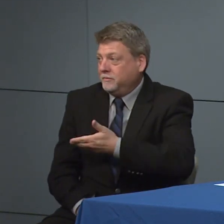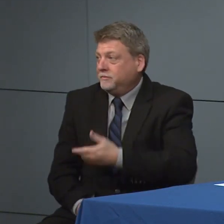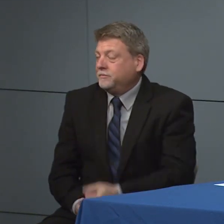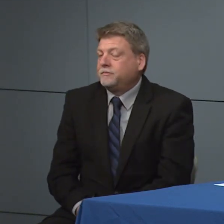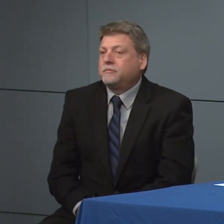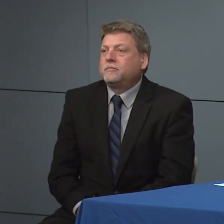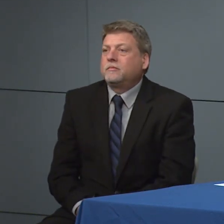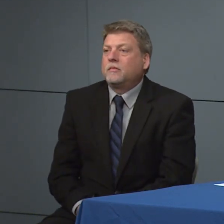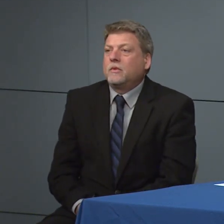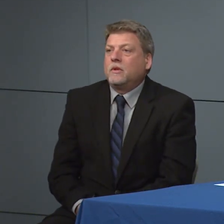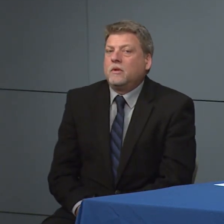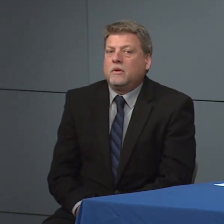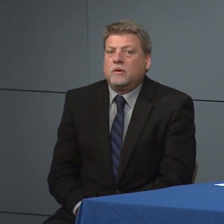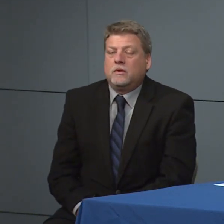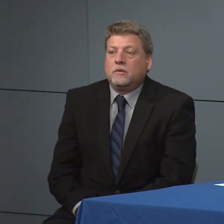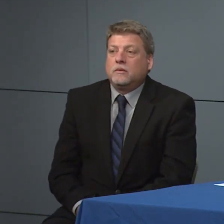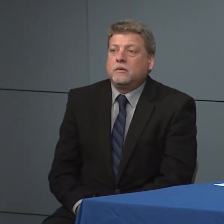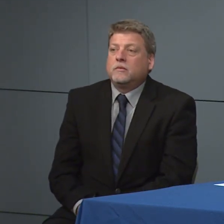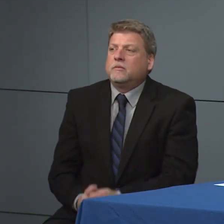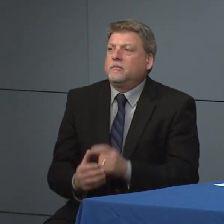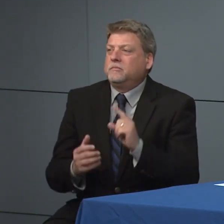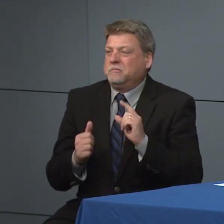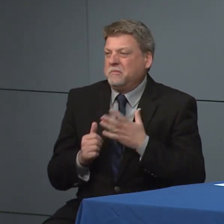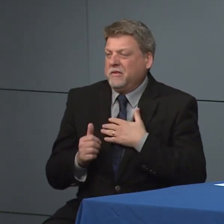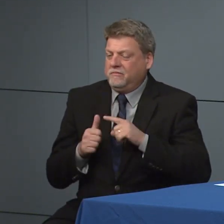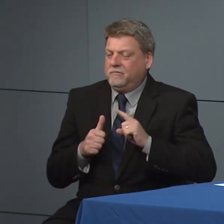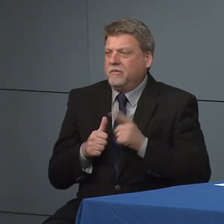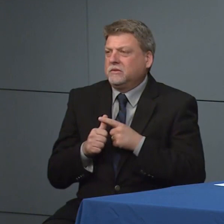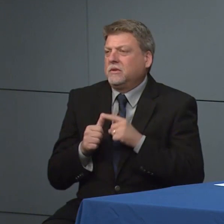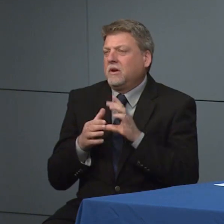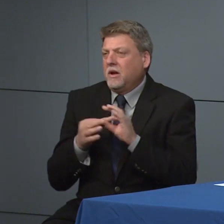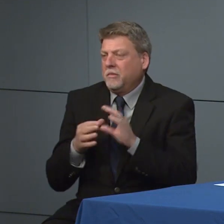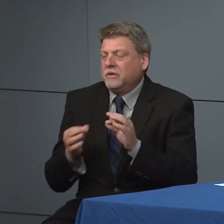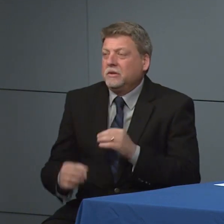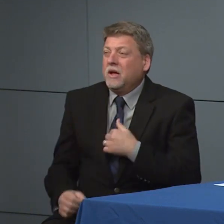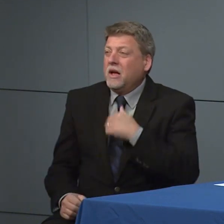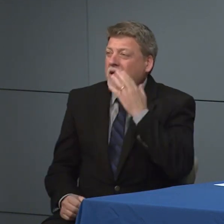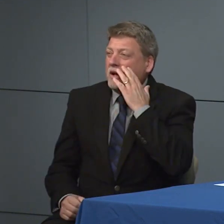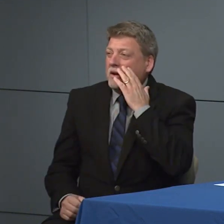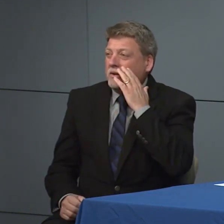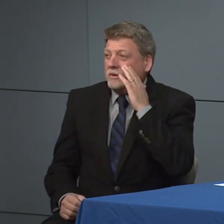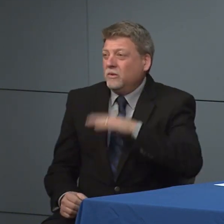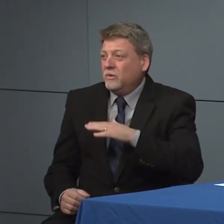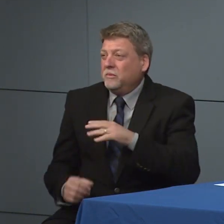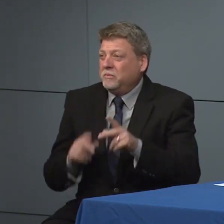So first to start that I know that people are anxious and worried and really want to try to make the best decisions